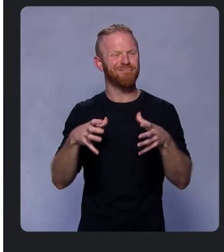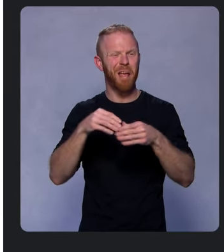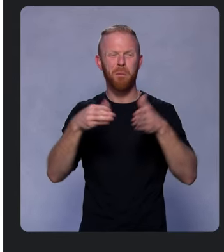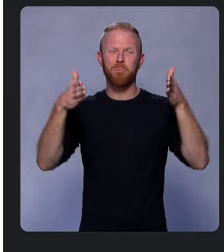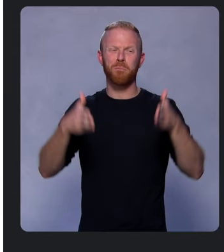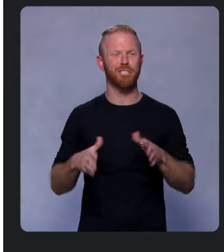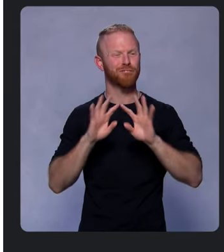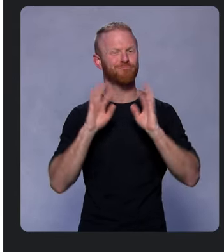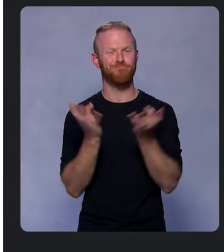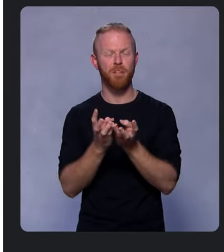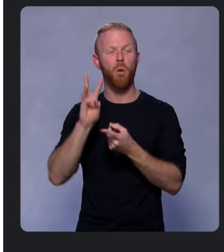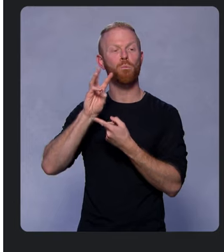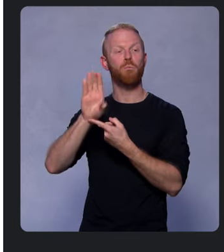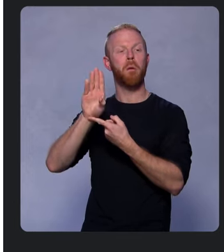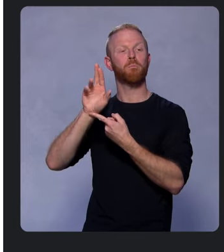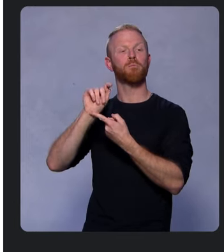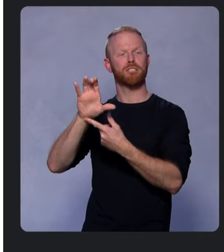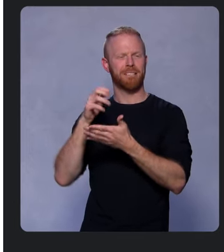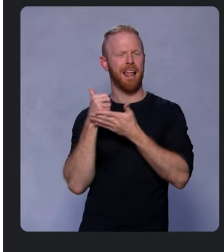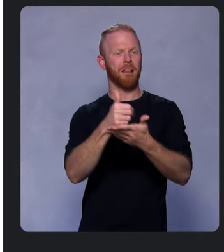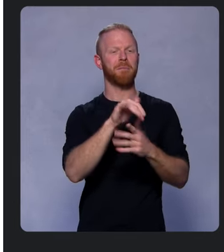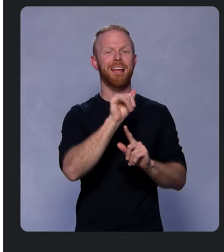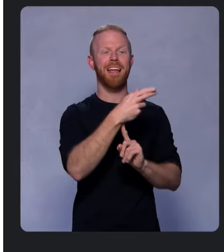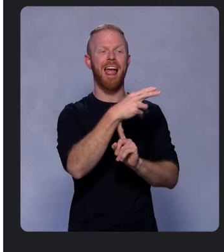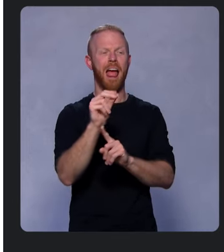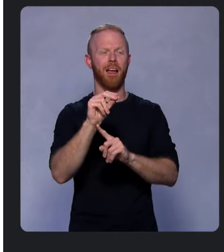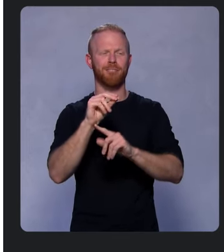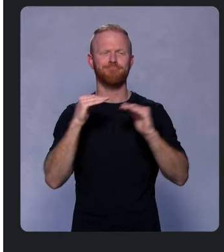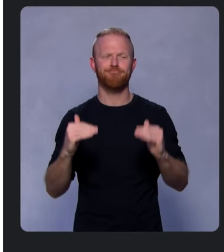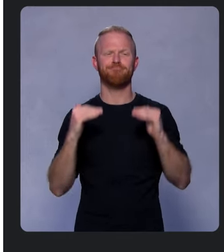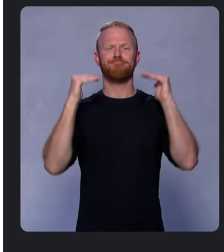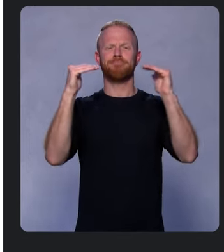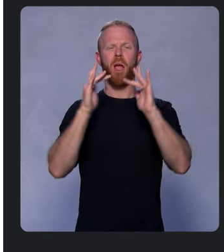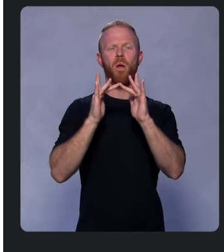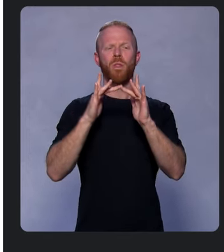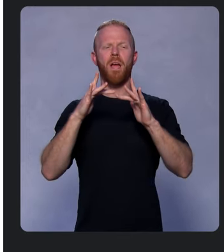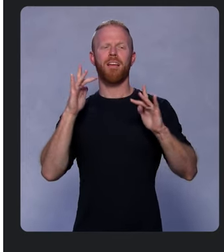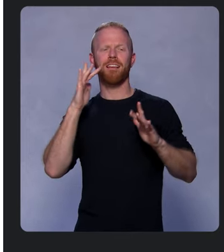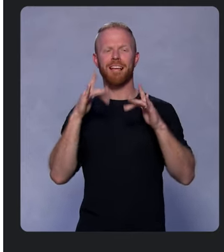WebRTC helped Yahoo enrich the online event experience with live video chat.